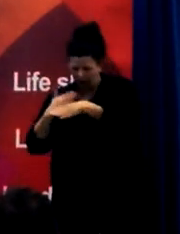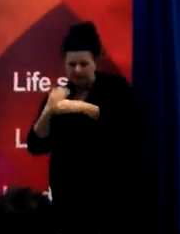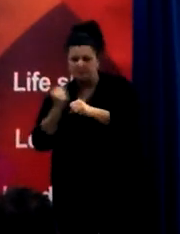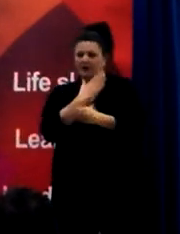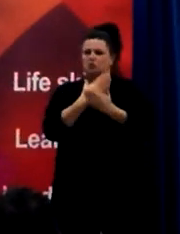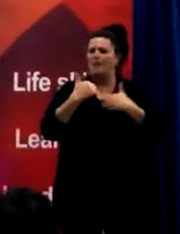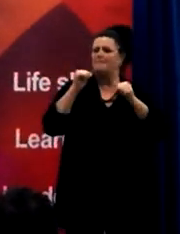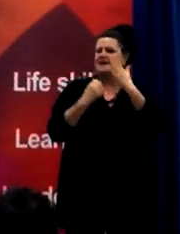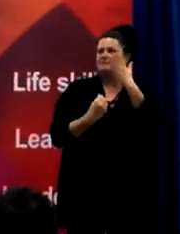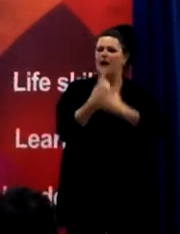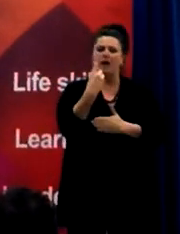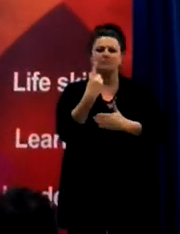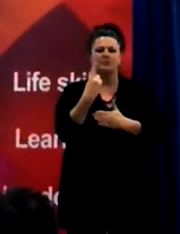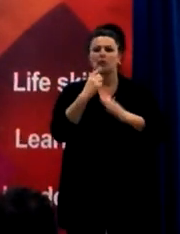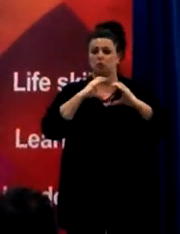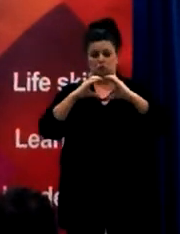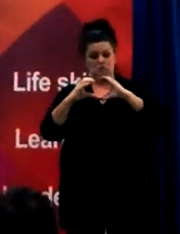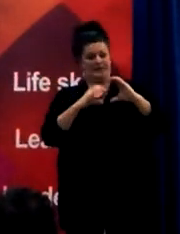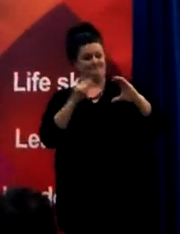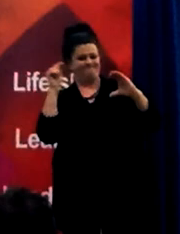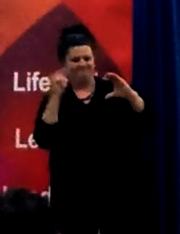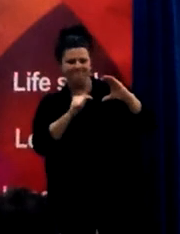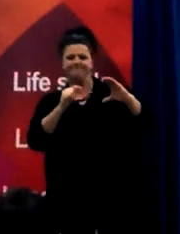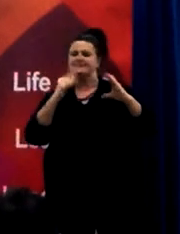Communication is, without doubt, the key to this collaborative relationship.